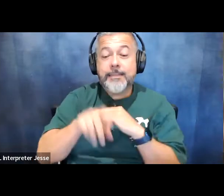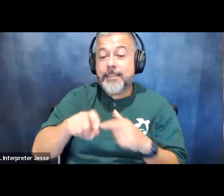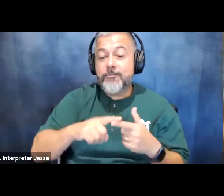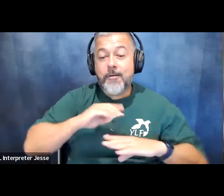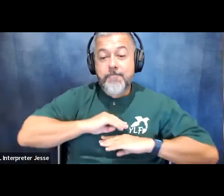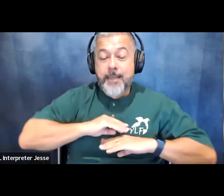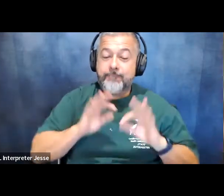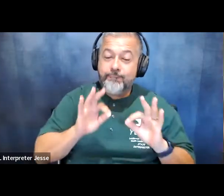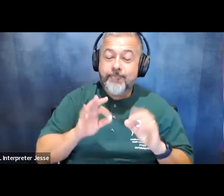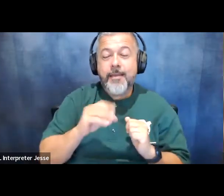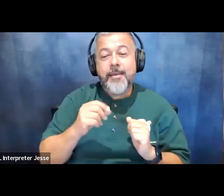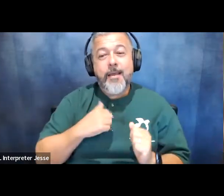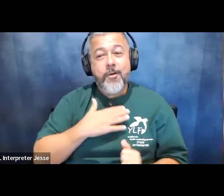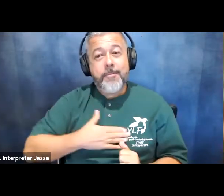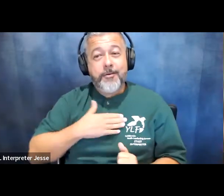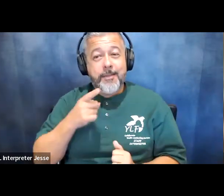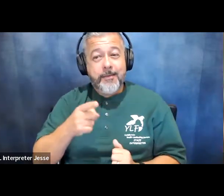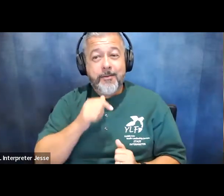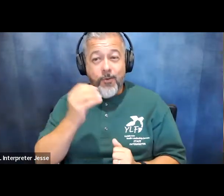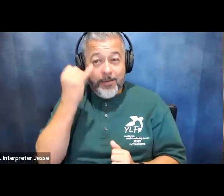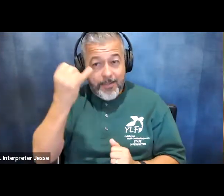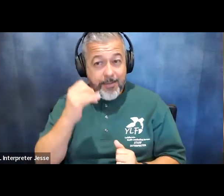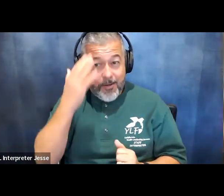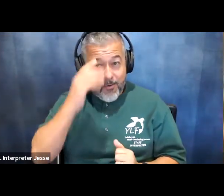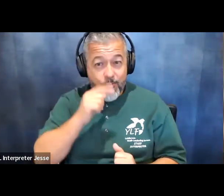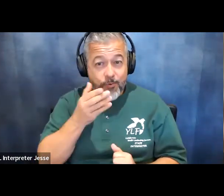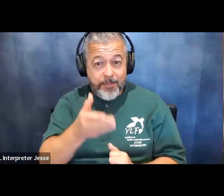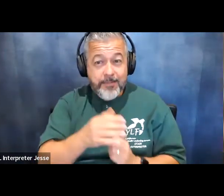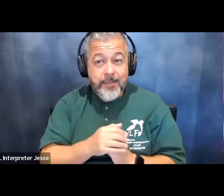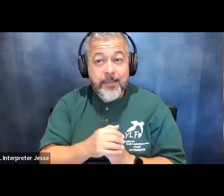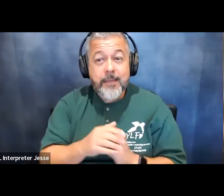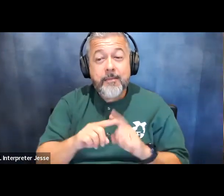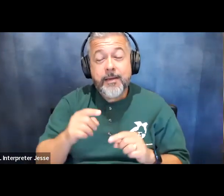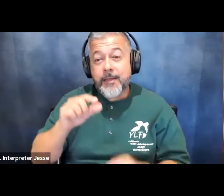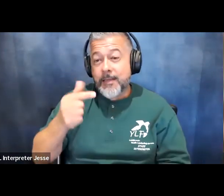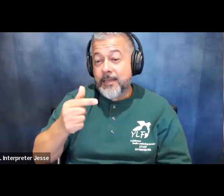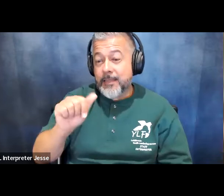embarrass him for a minute and he probably has no idea that i know who he is um but gavin i have i